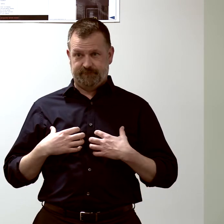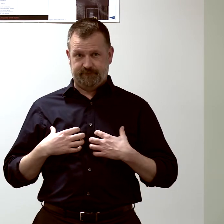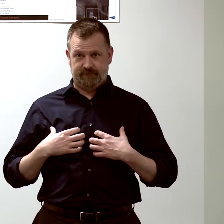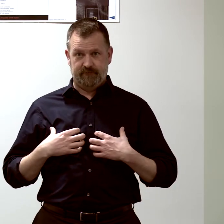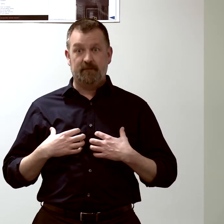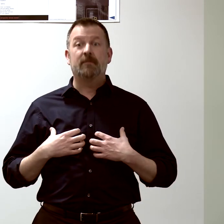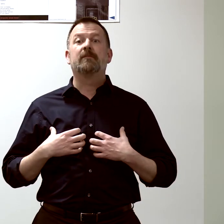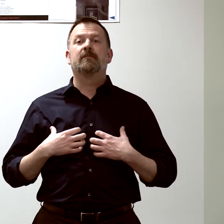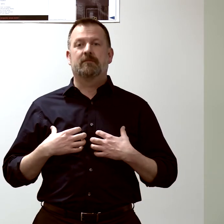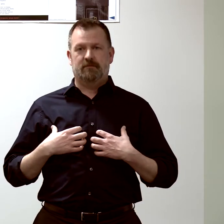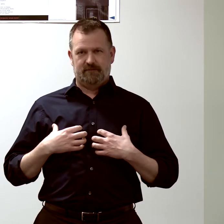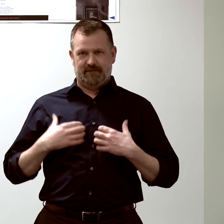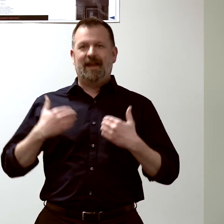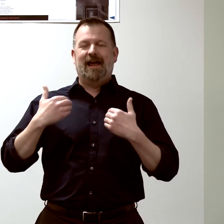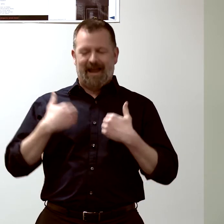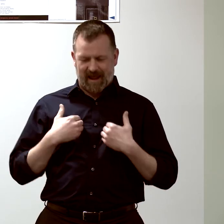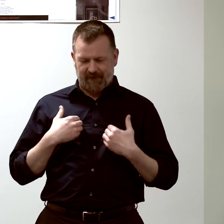that have been infected with the flu.